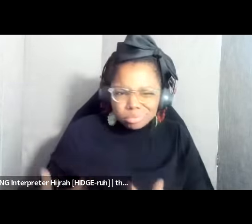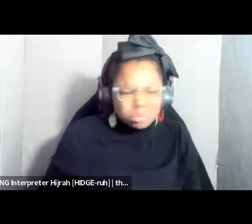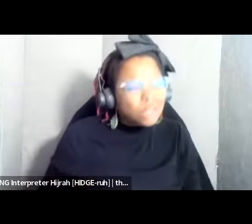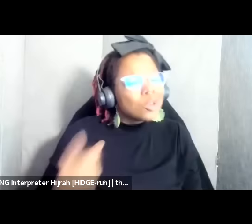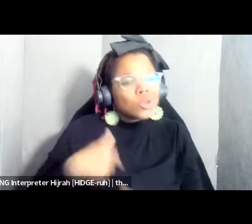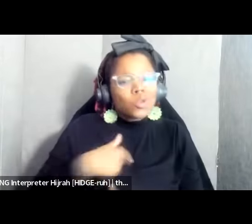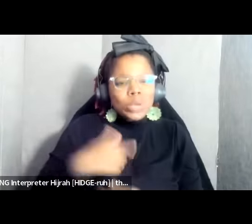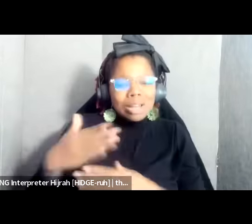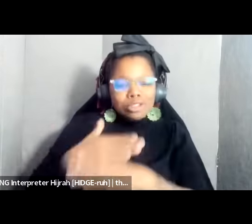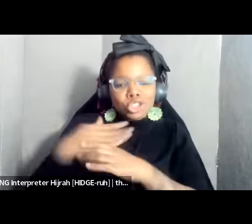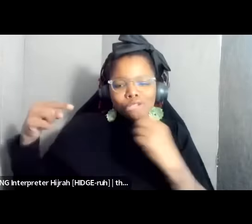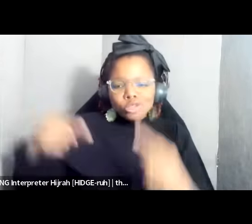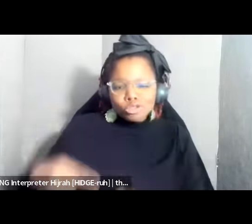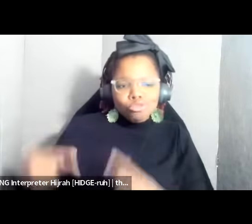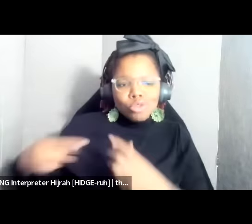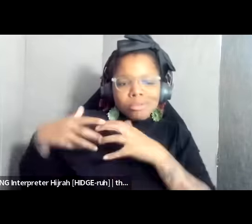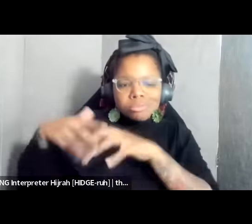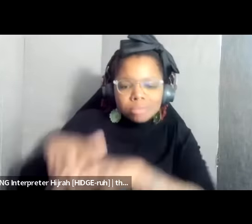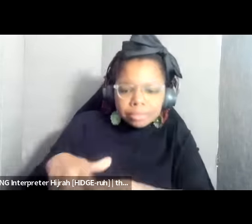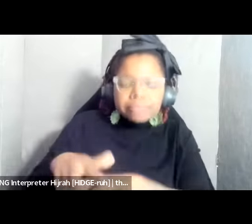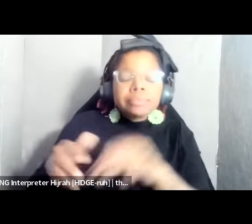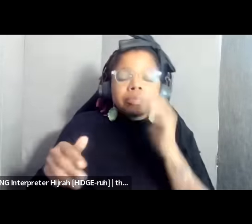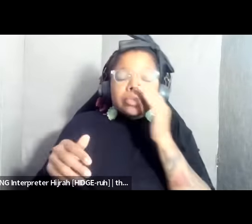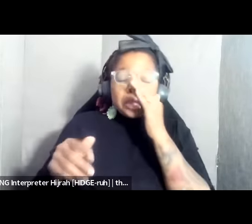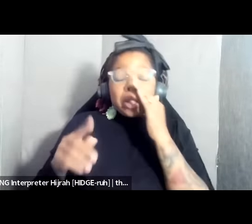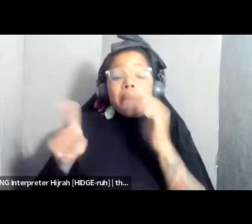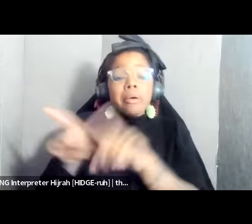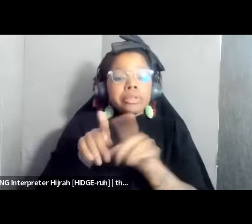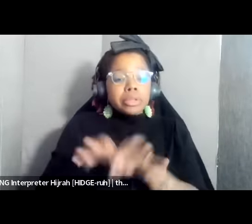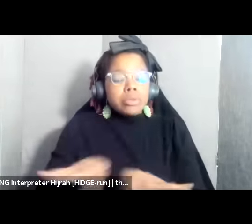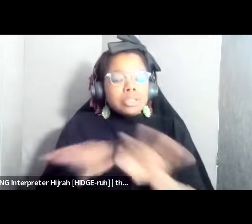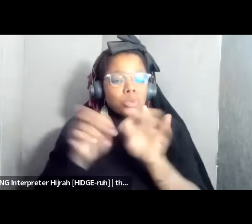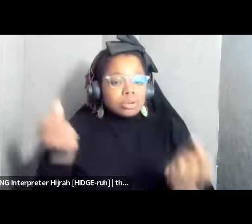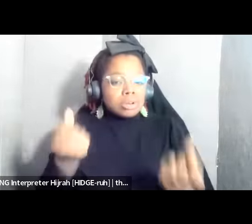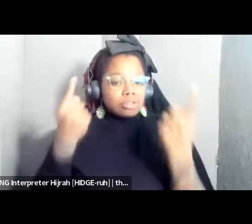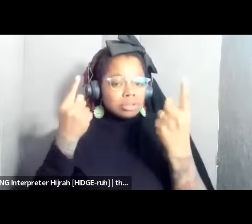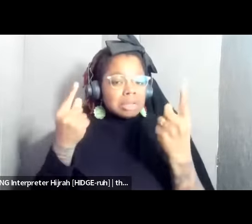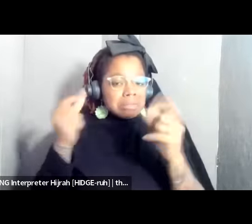also say that it is important to understand the similarities in which gendered violence